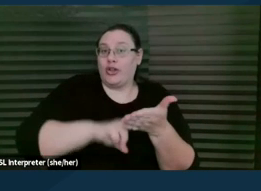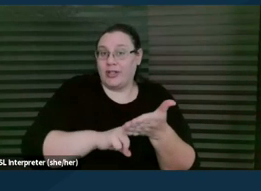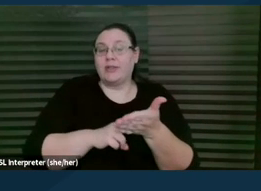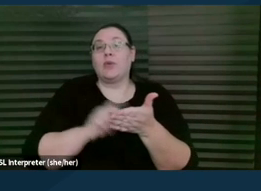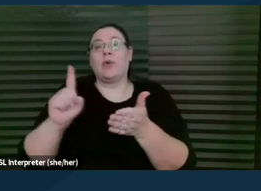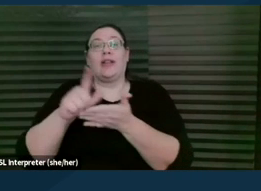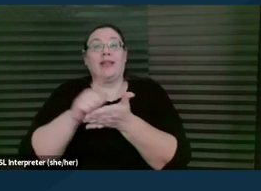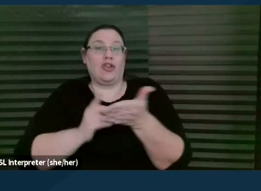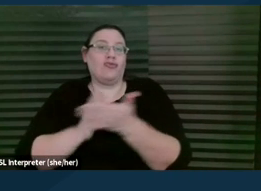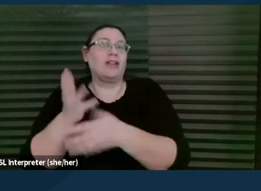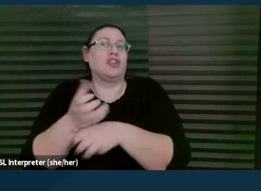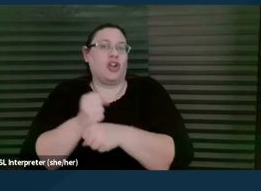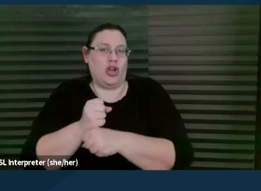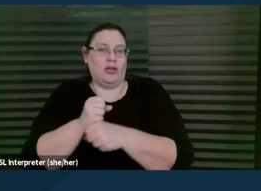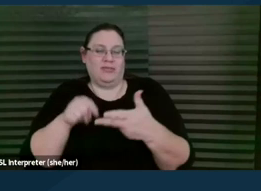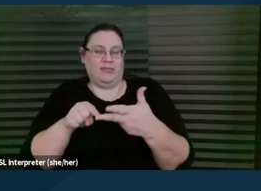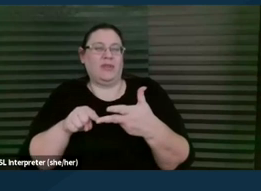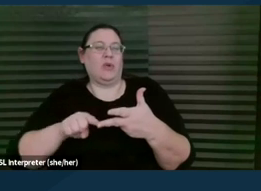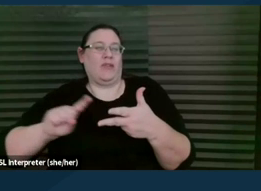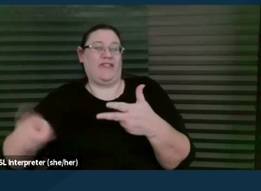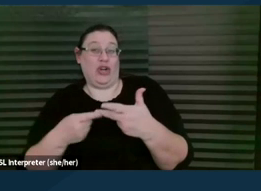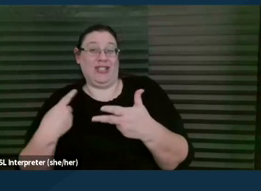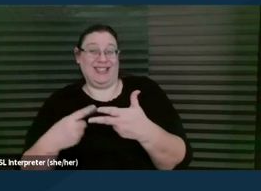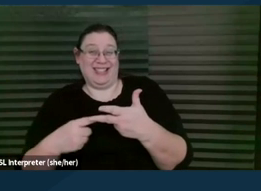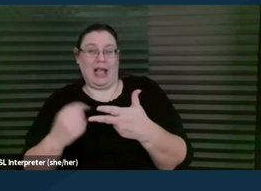So we're gonna talk about that last one first. Can we go to the next slide please?